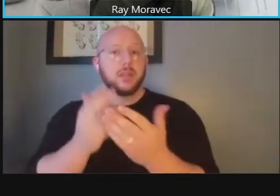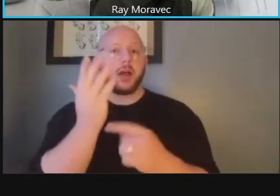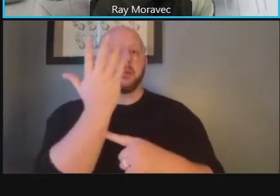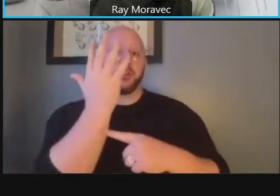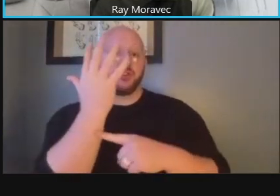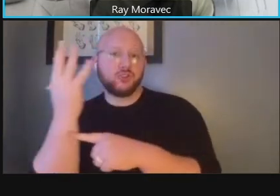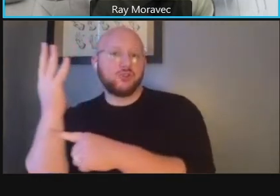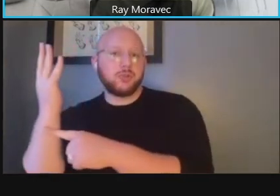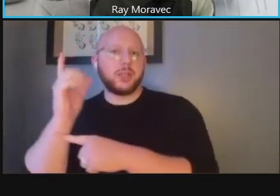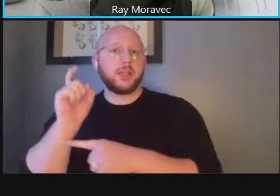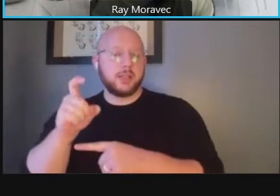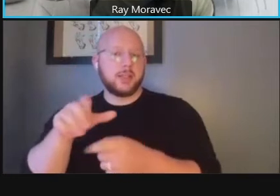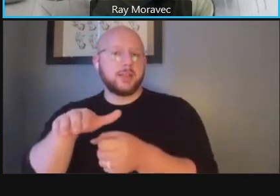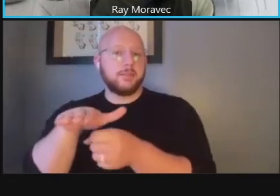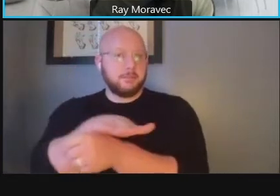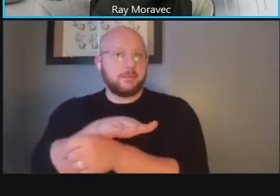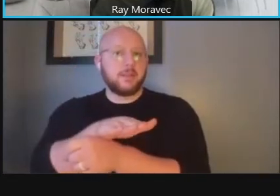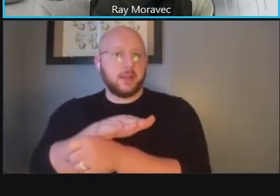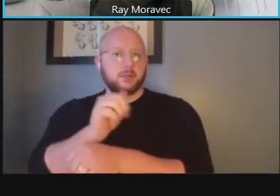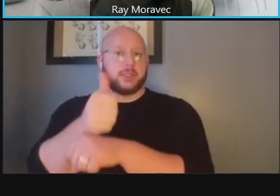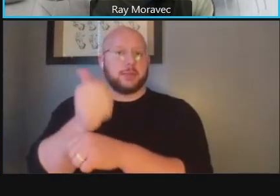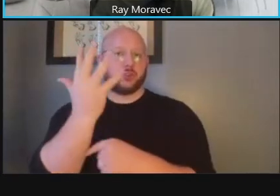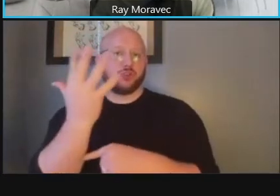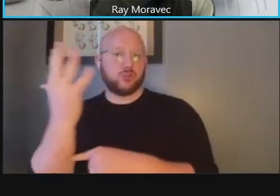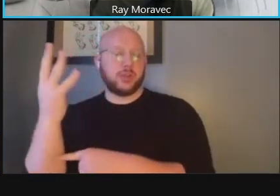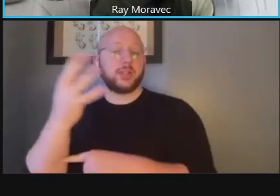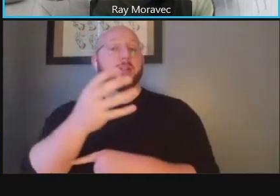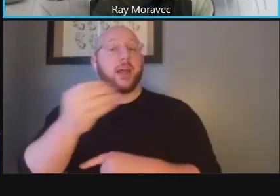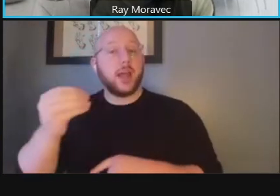tree pits and ornamental plantings and as well as cafe space opportunities